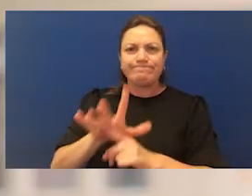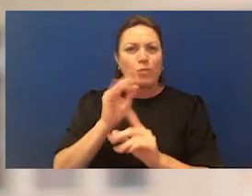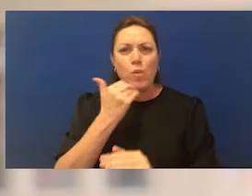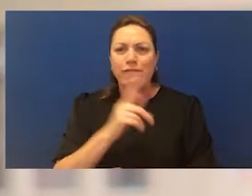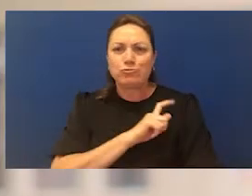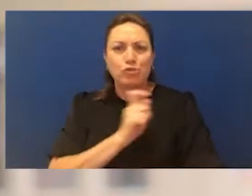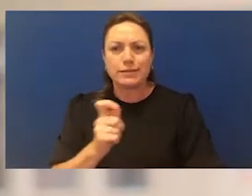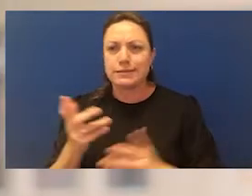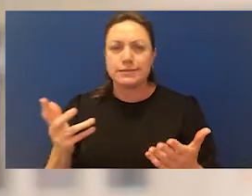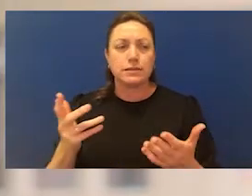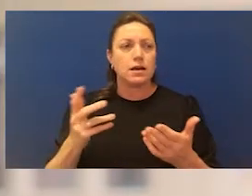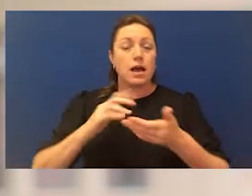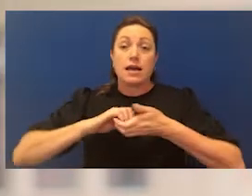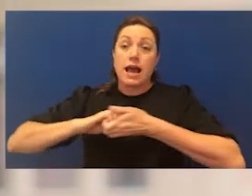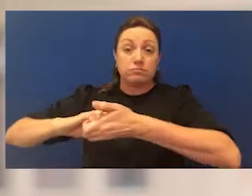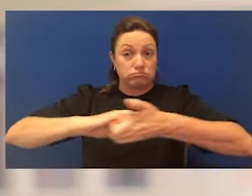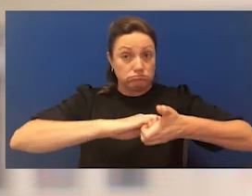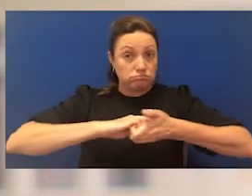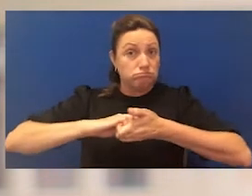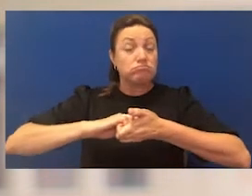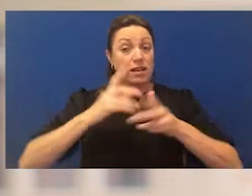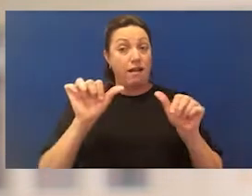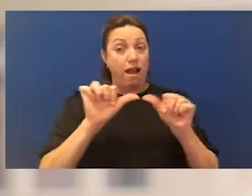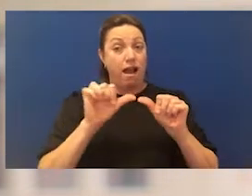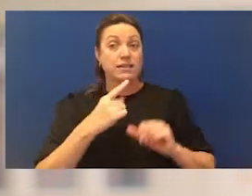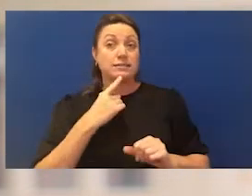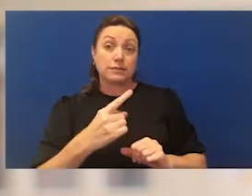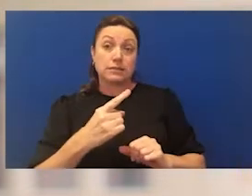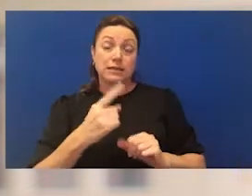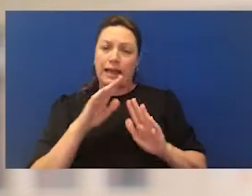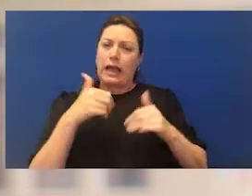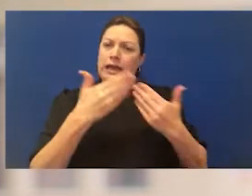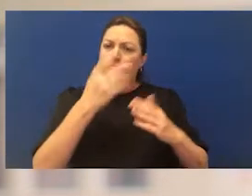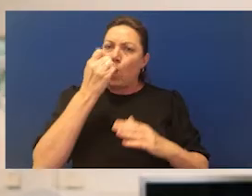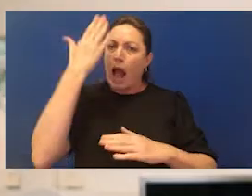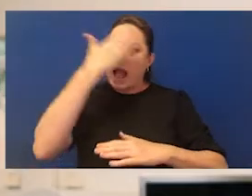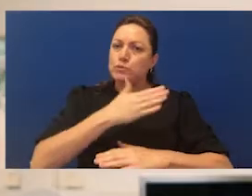as Aunty Rasme says in the video gave Aboriginal people a platform to be heard because so